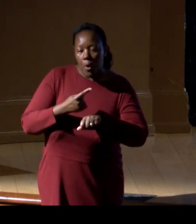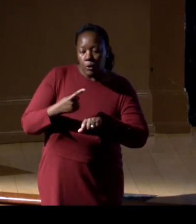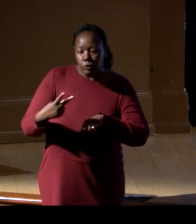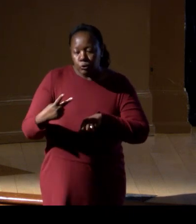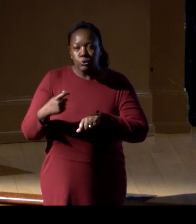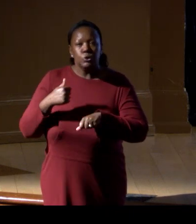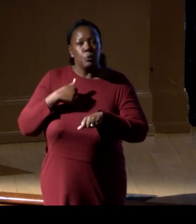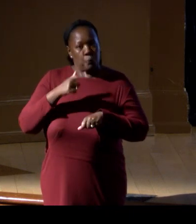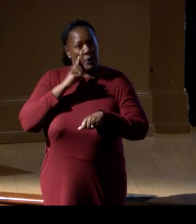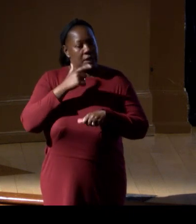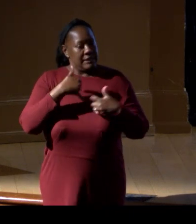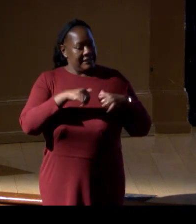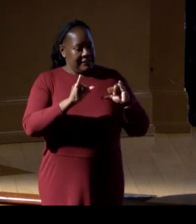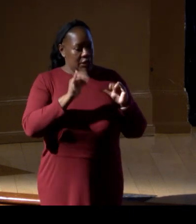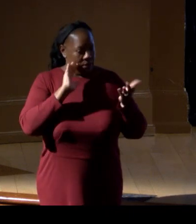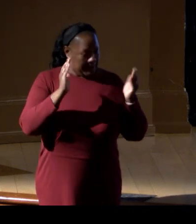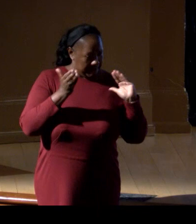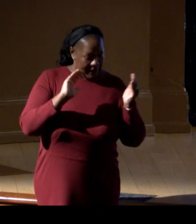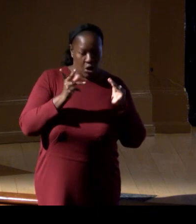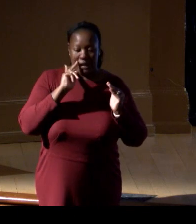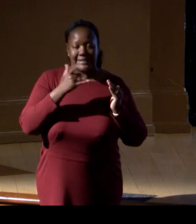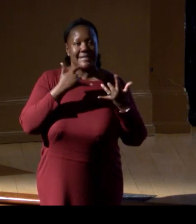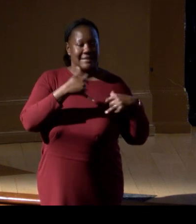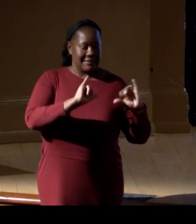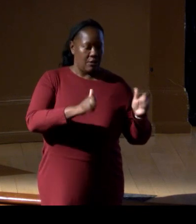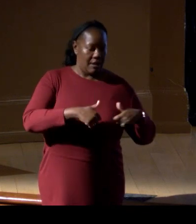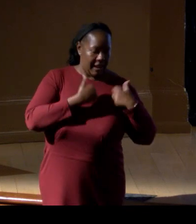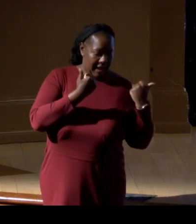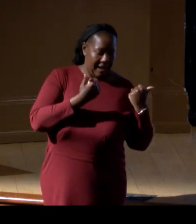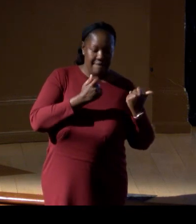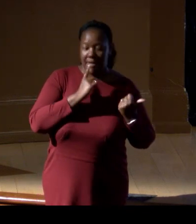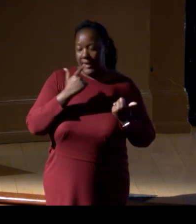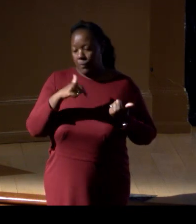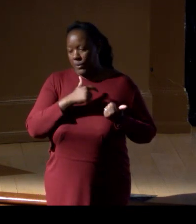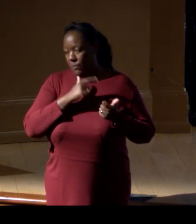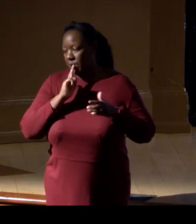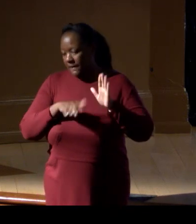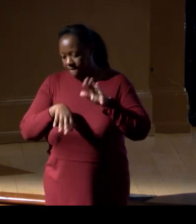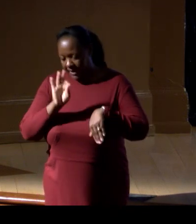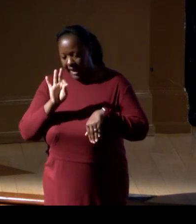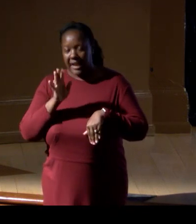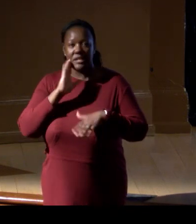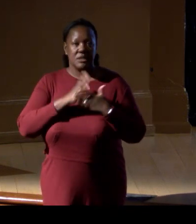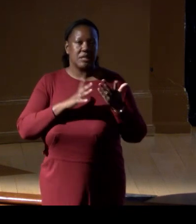And there's a chance that sampling in the right place we would've found also giant clams.